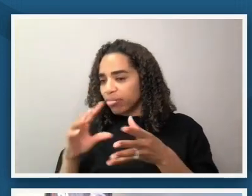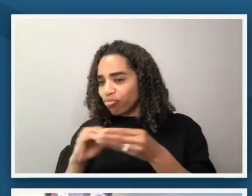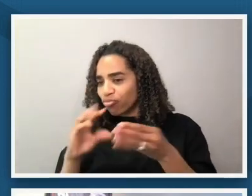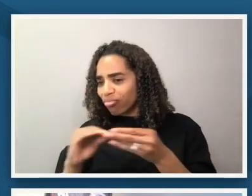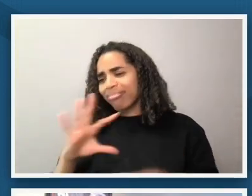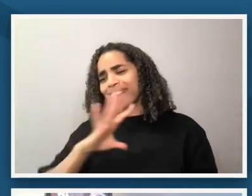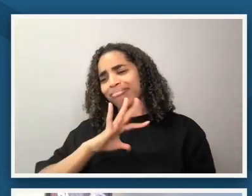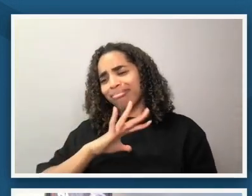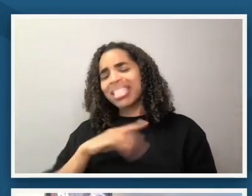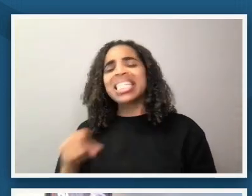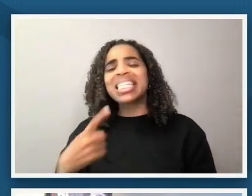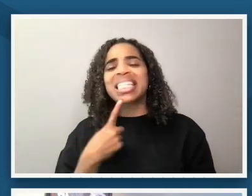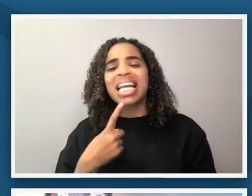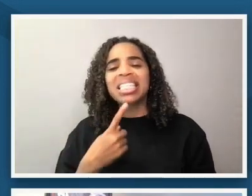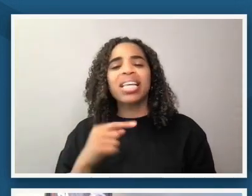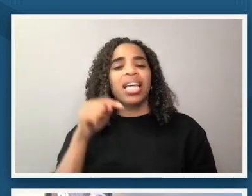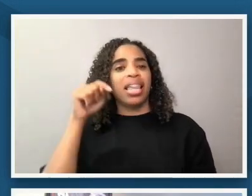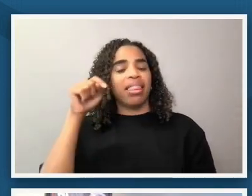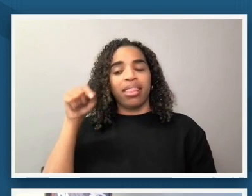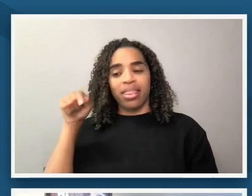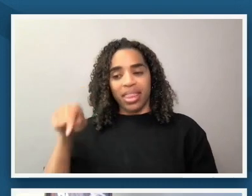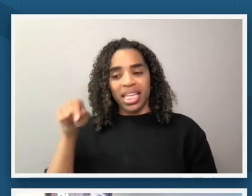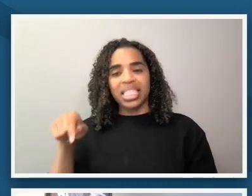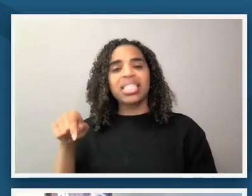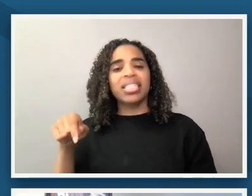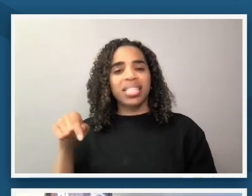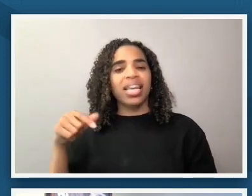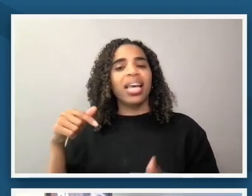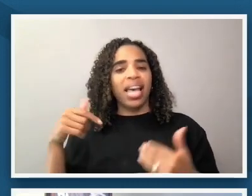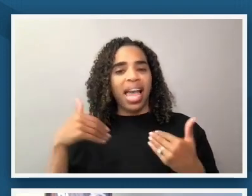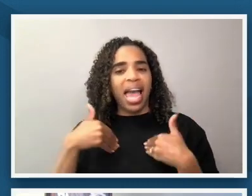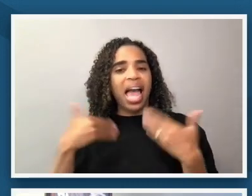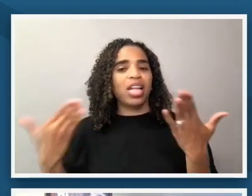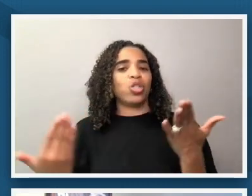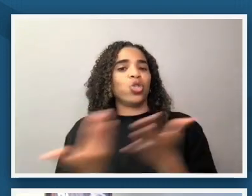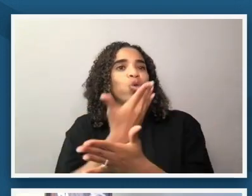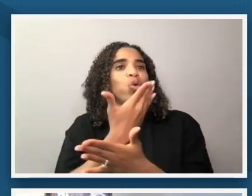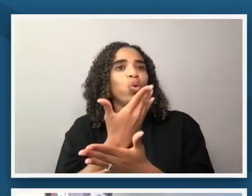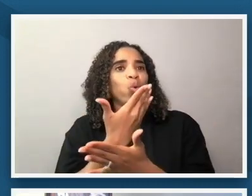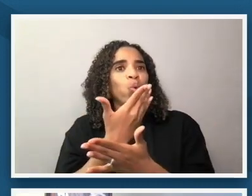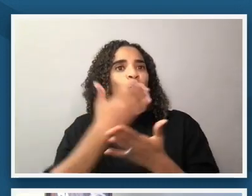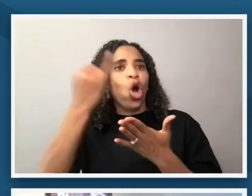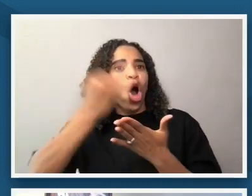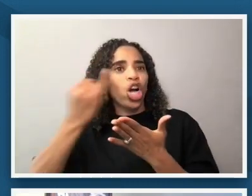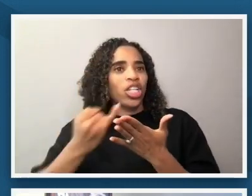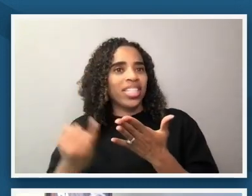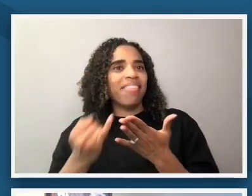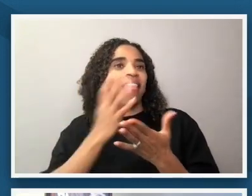that this participant has new works of art that they will add into their teaching